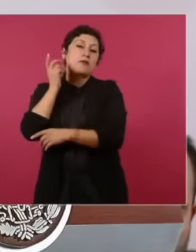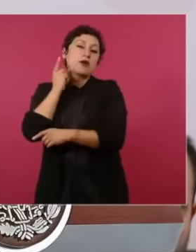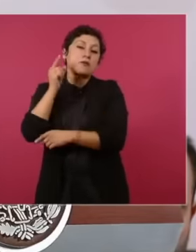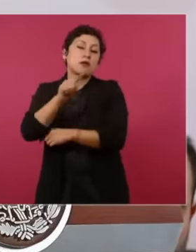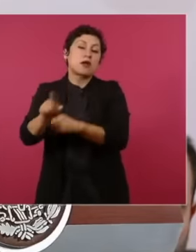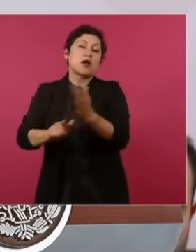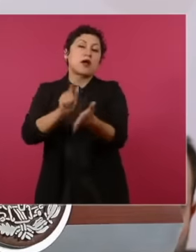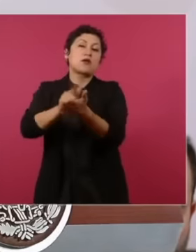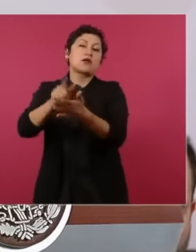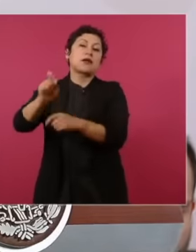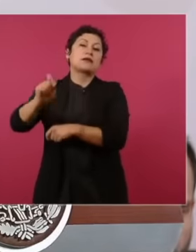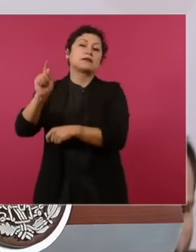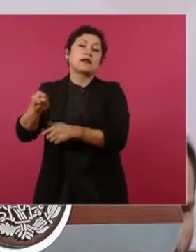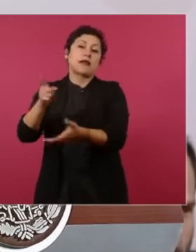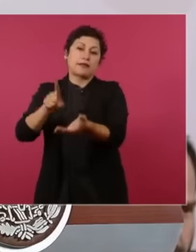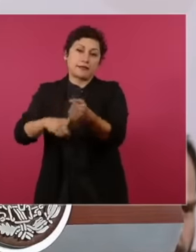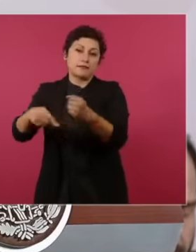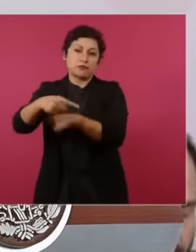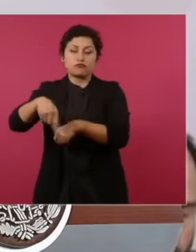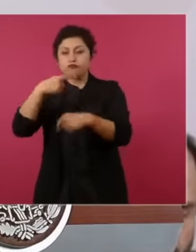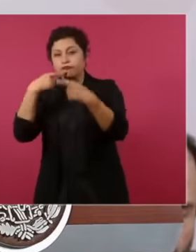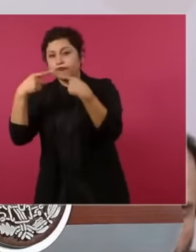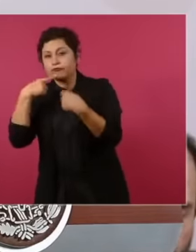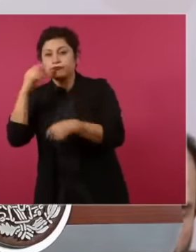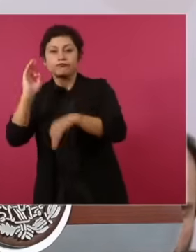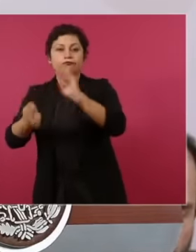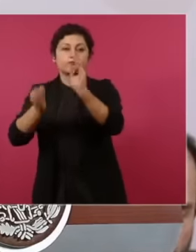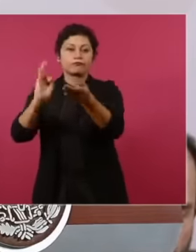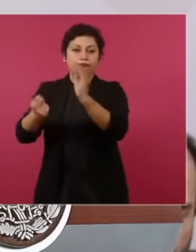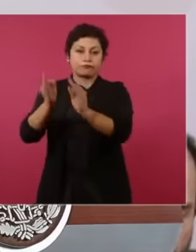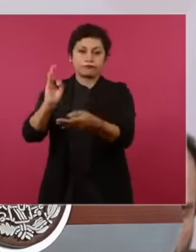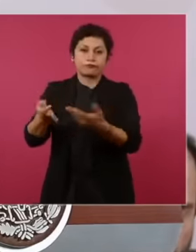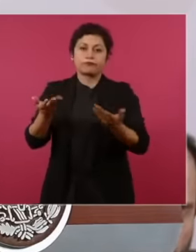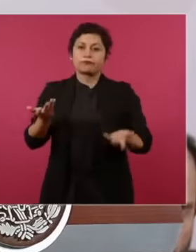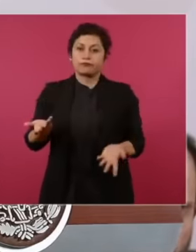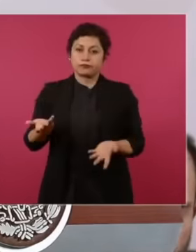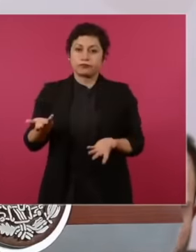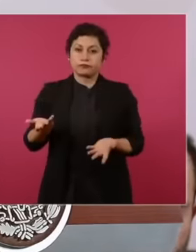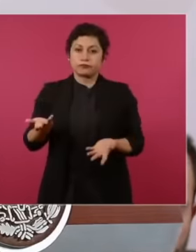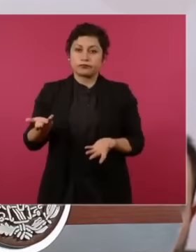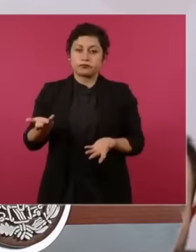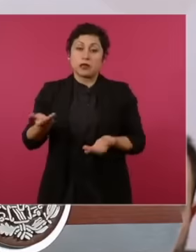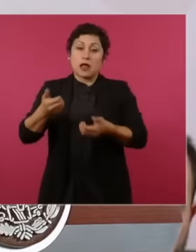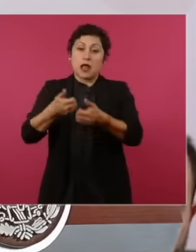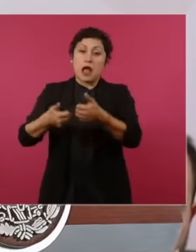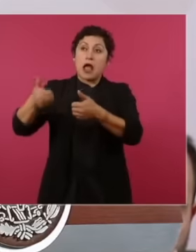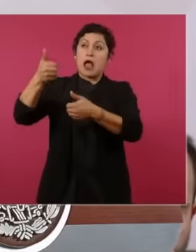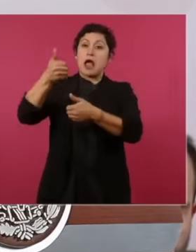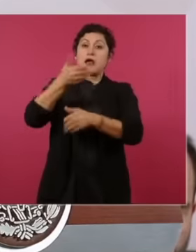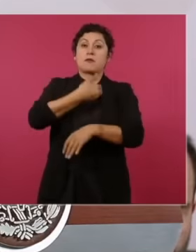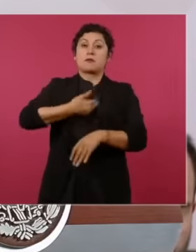of course it was allowed. The Executive